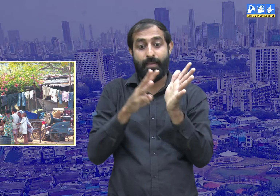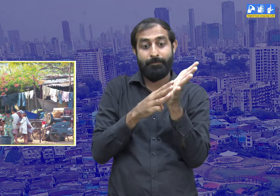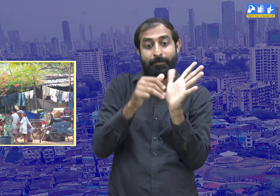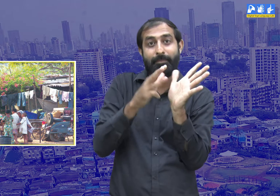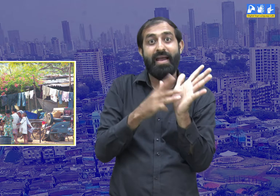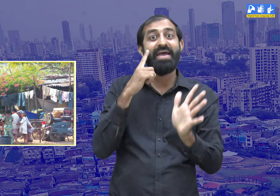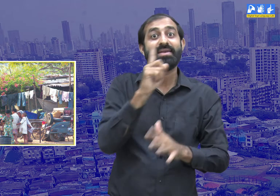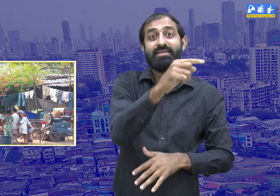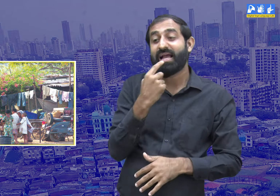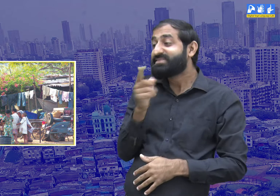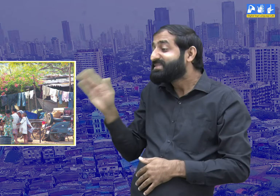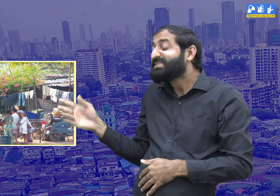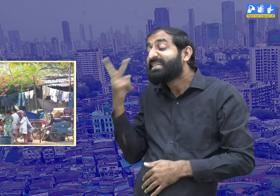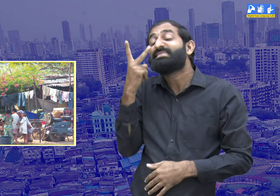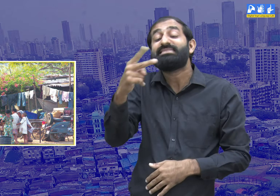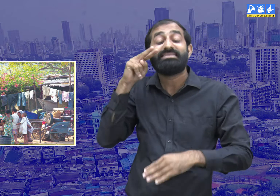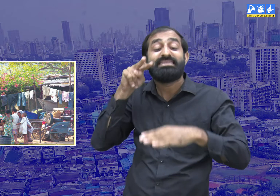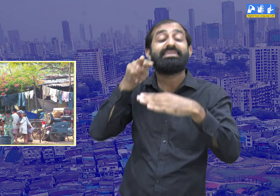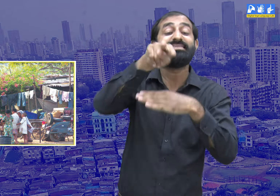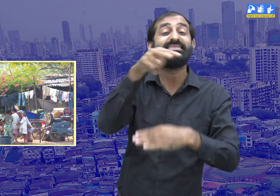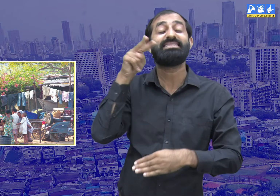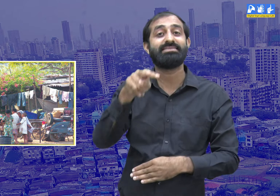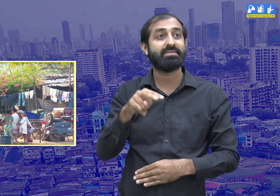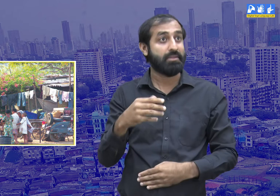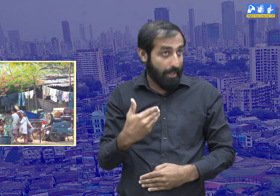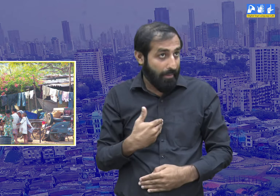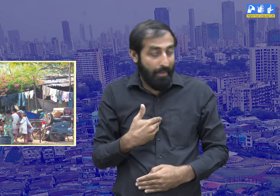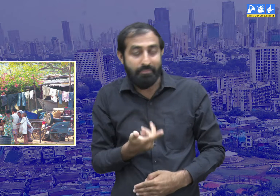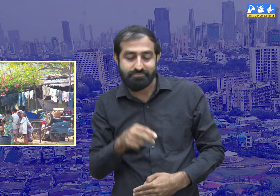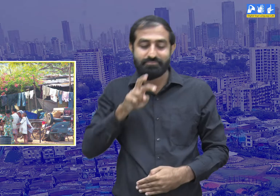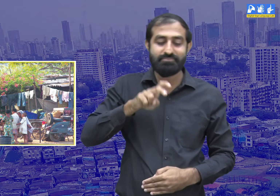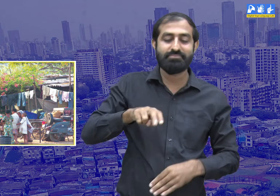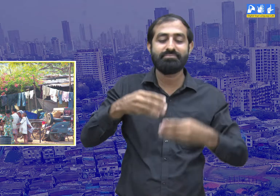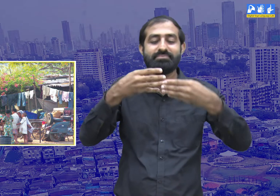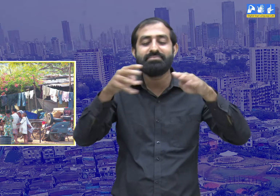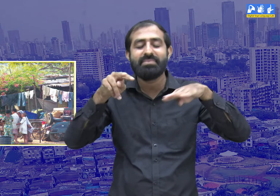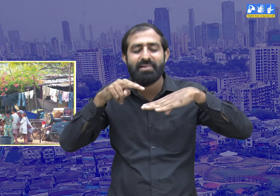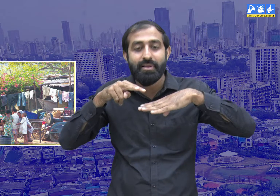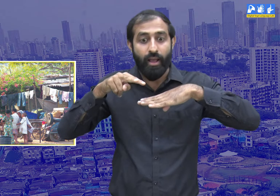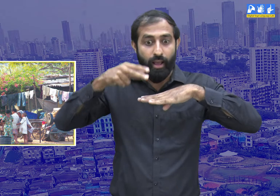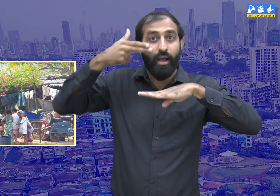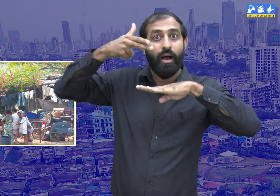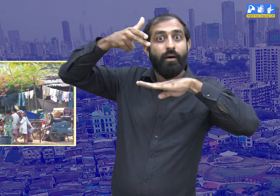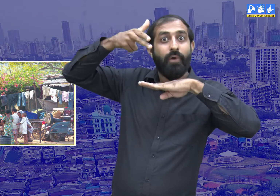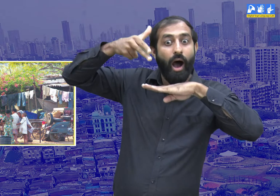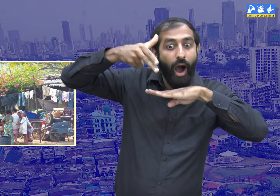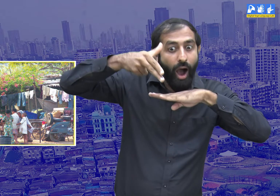Mami told me to look down from the window.